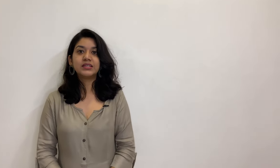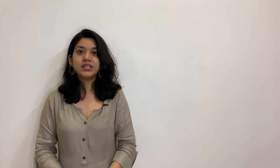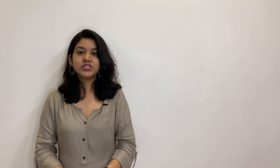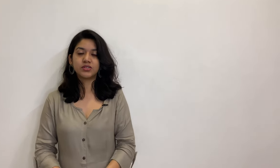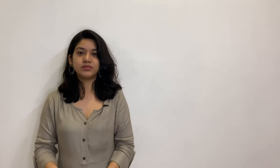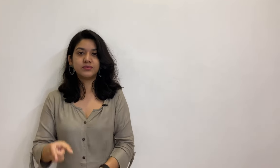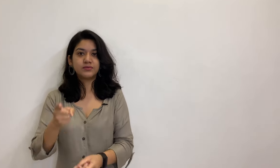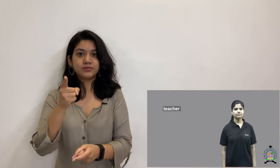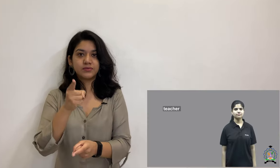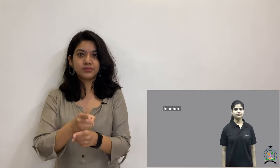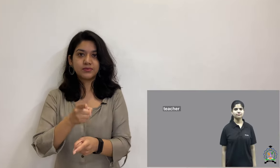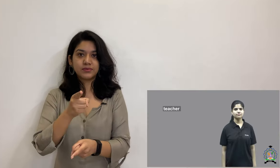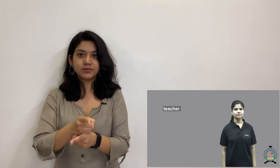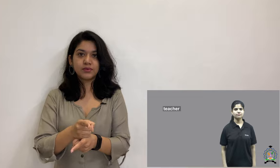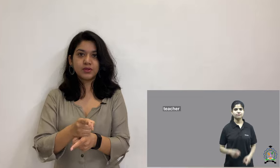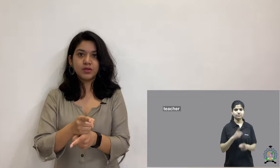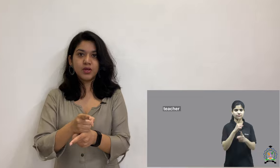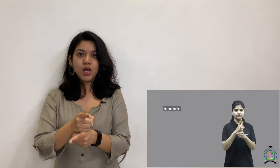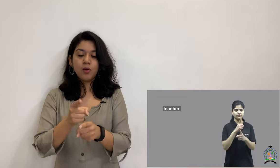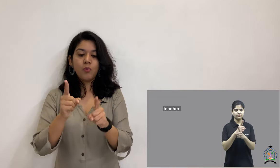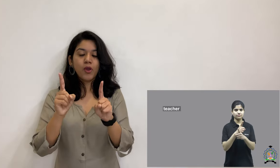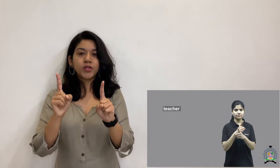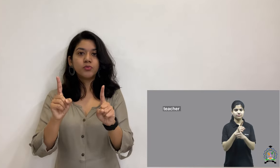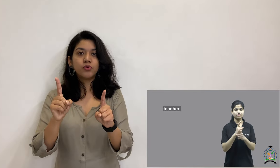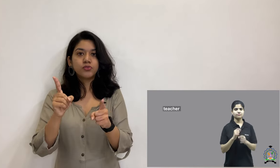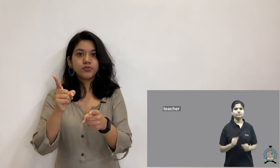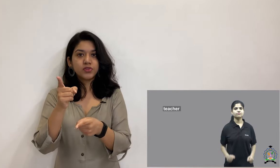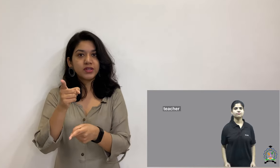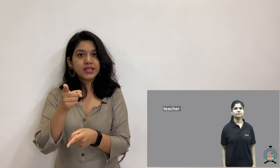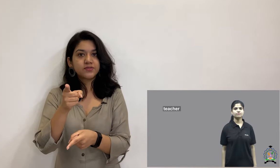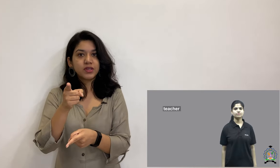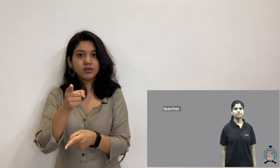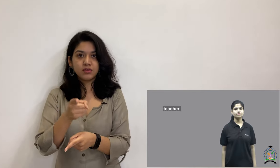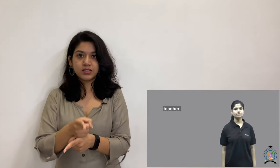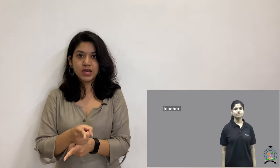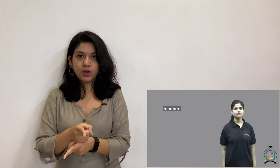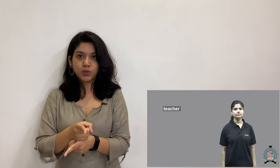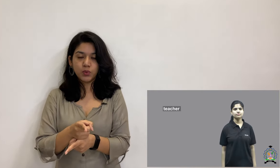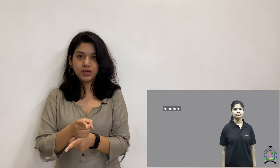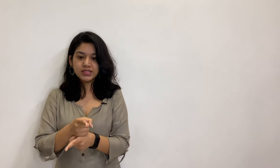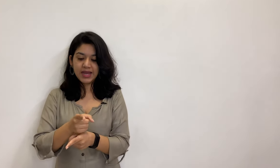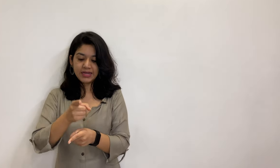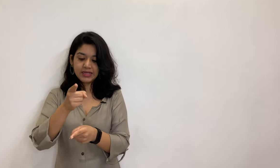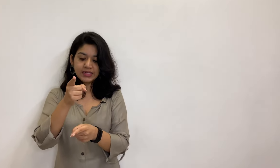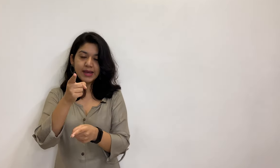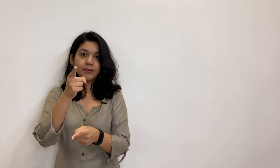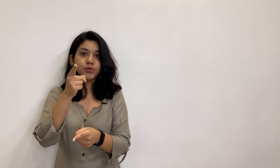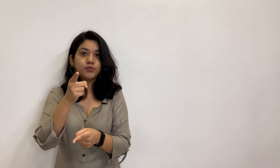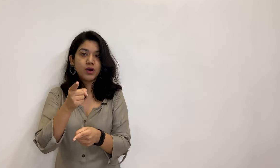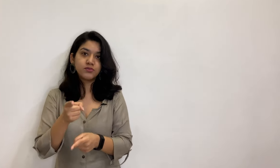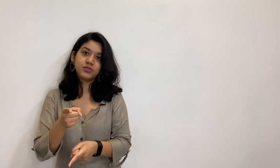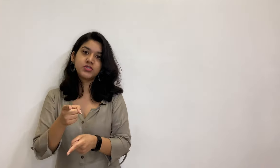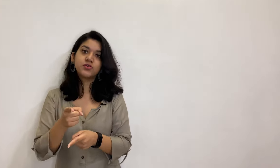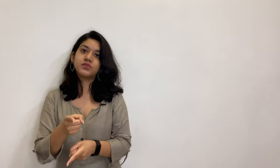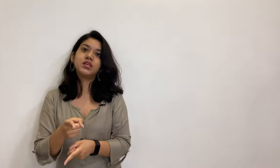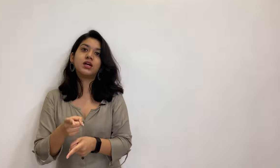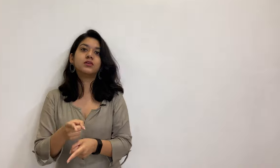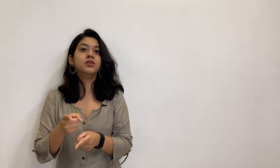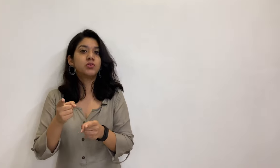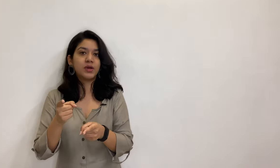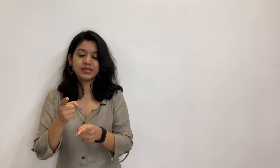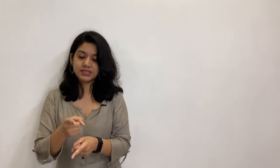Teacher. Point both of your index fingers outwards and tap one fist over the other. Twice.